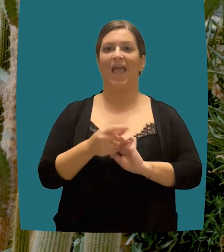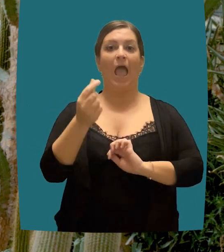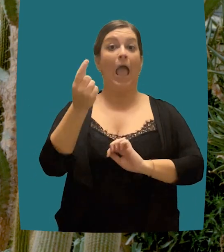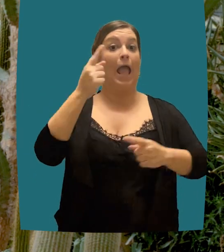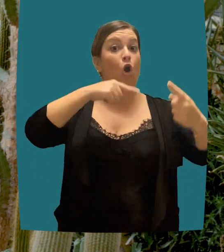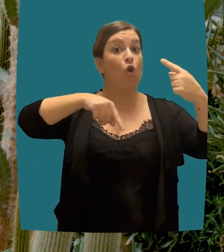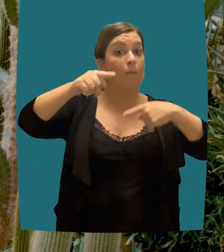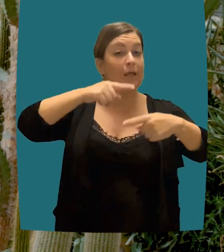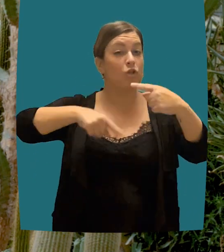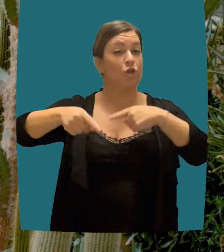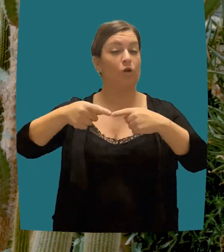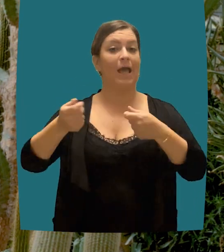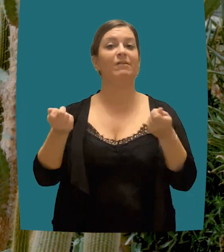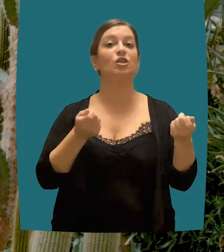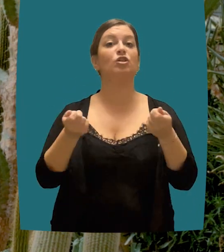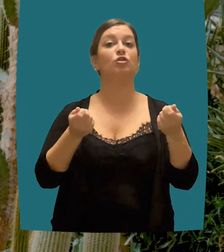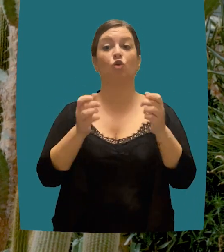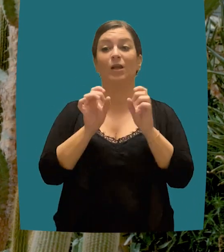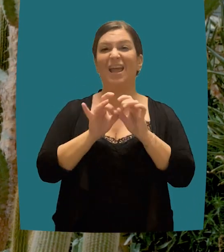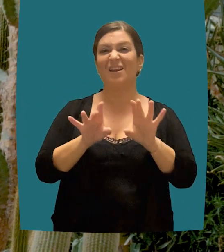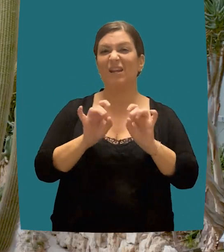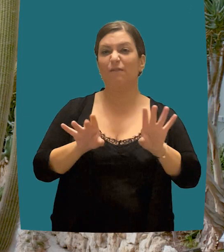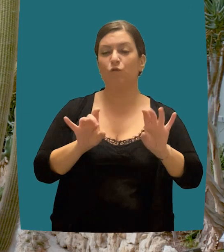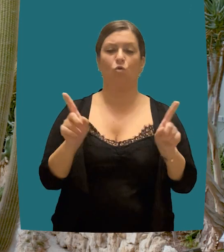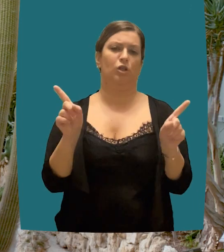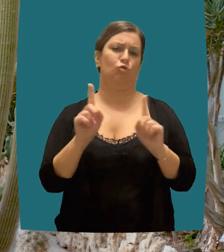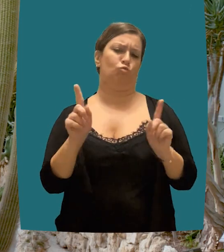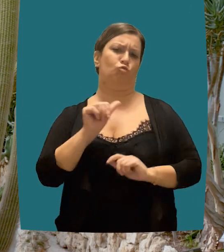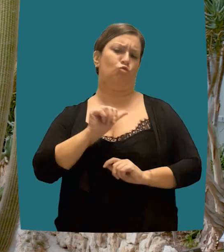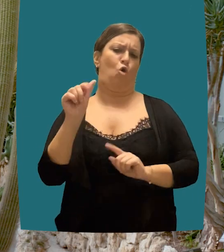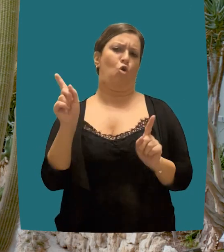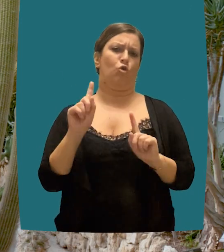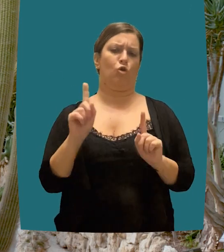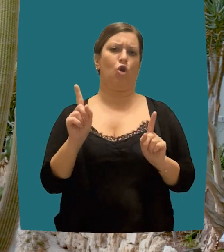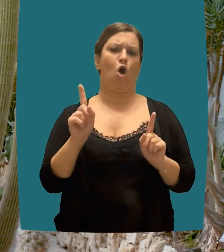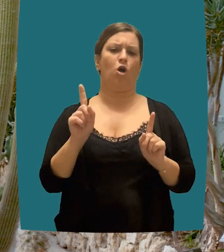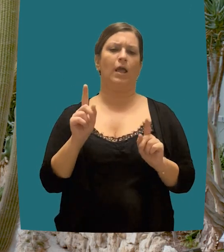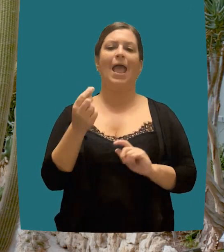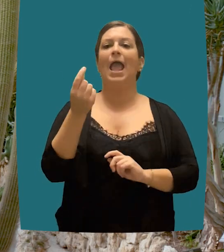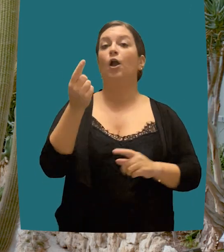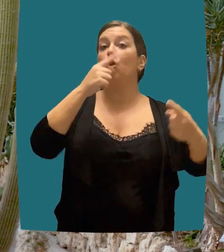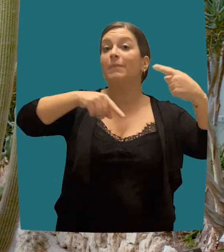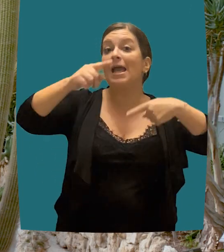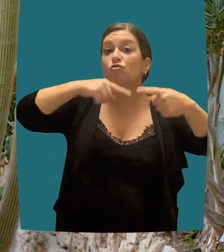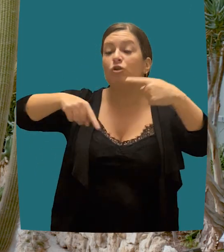new economic model, one which replaces the traditional “linear economy”,